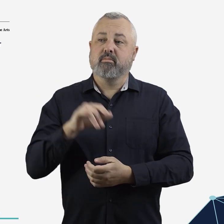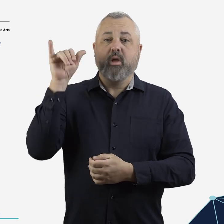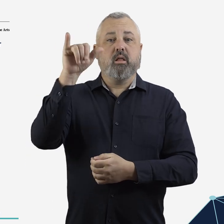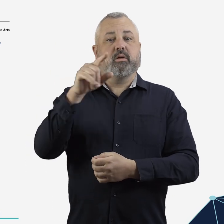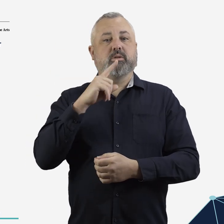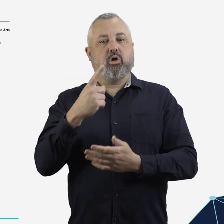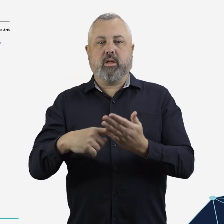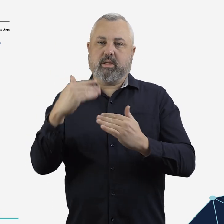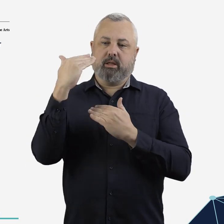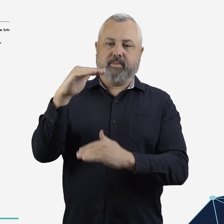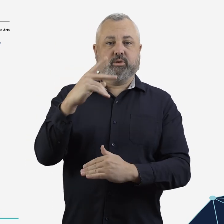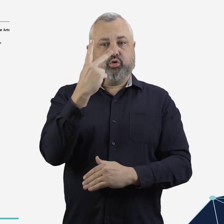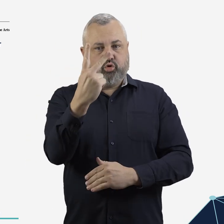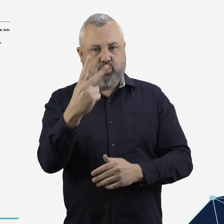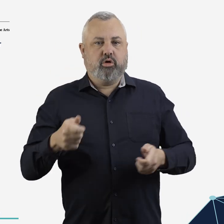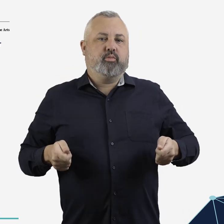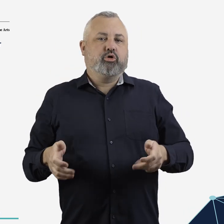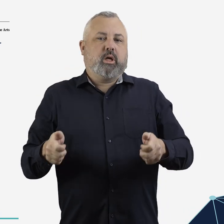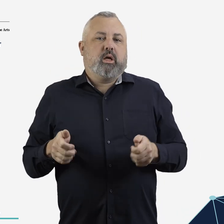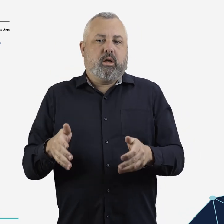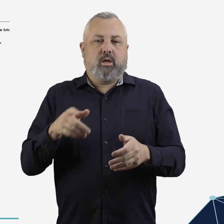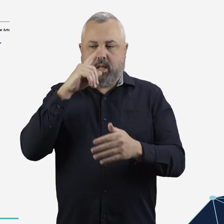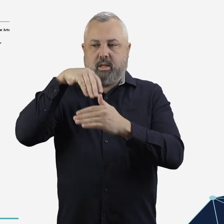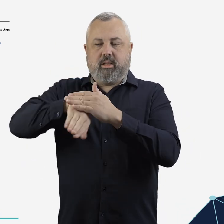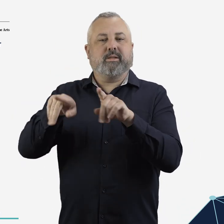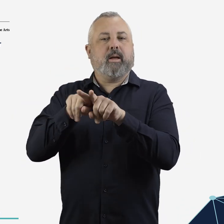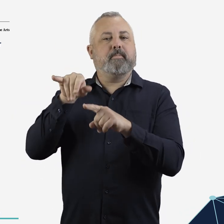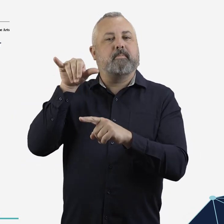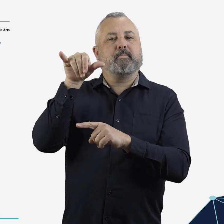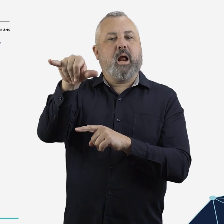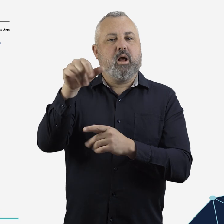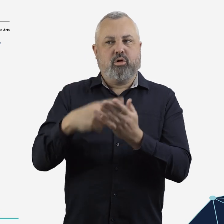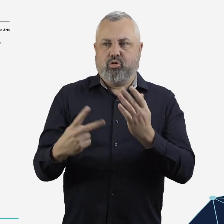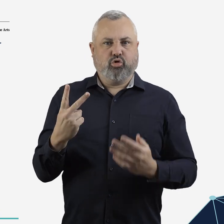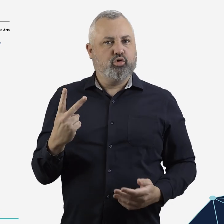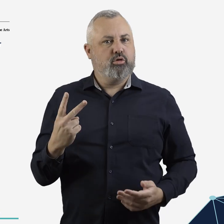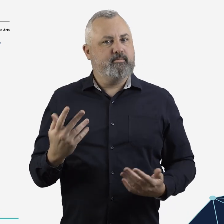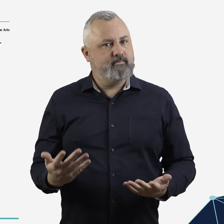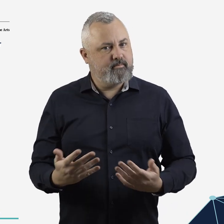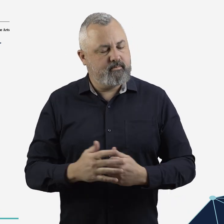airlines limiting the number of wheelchairs in a cabin to 2